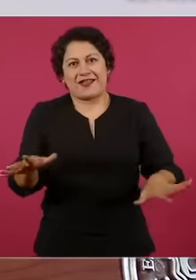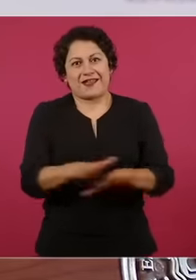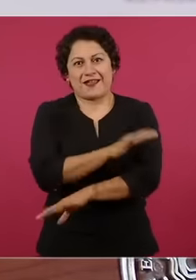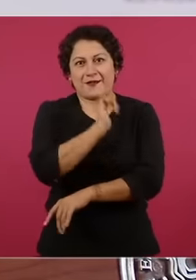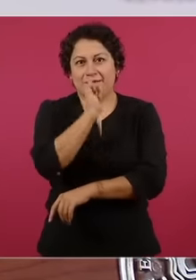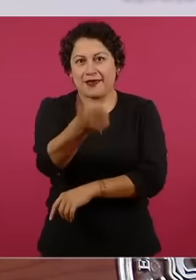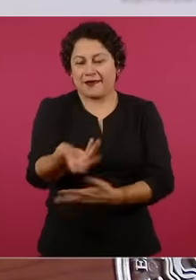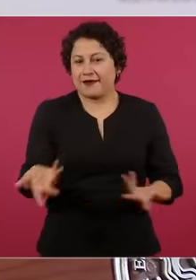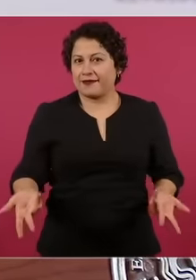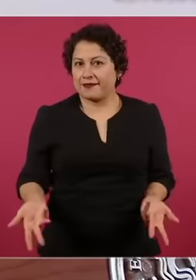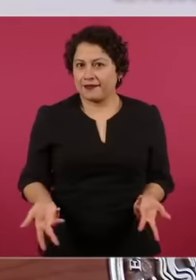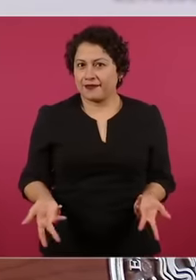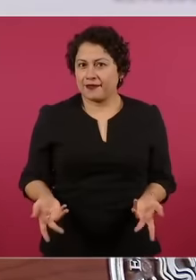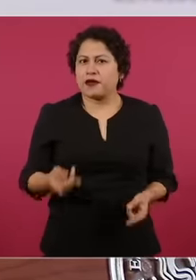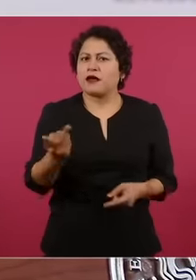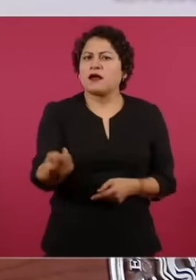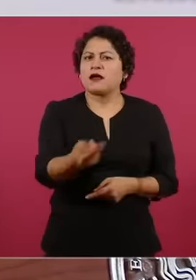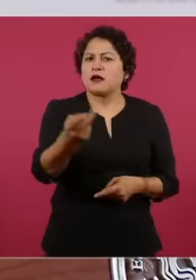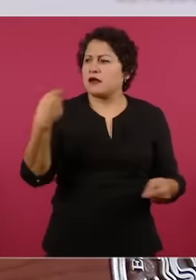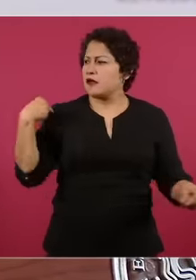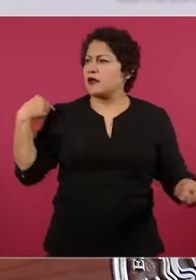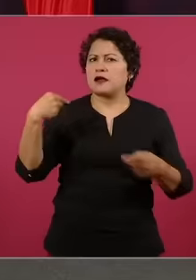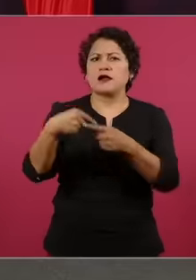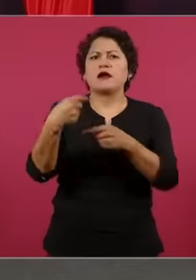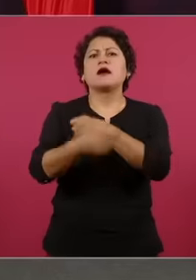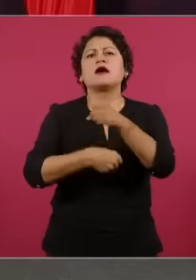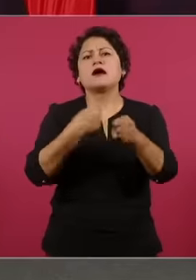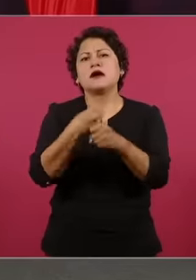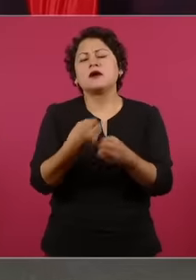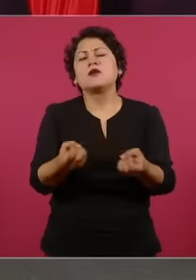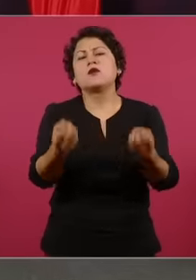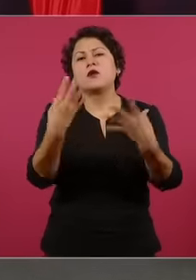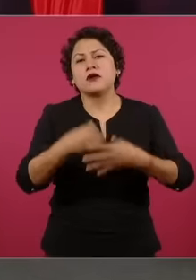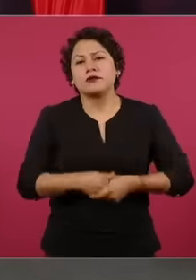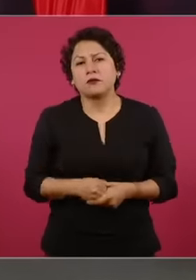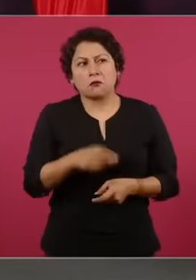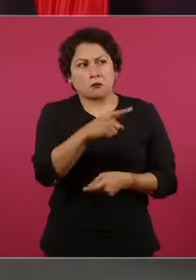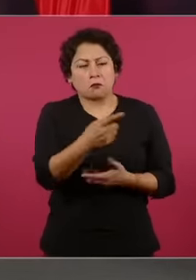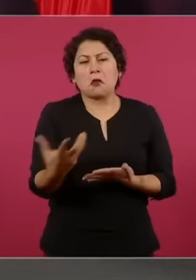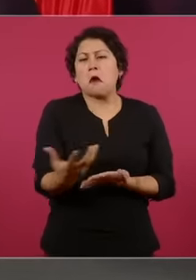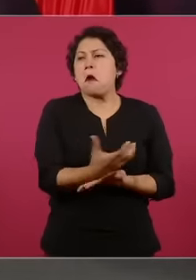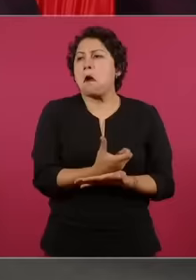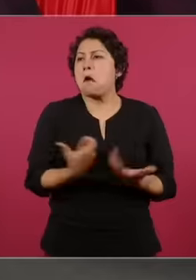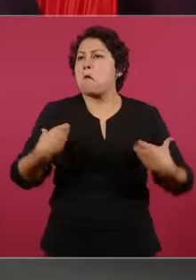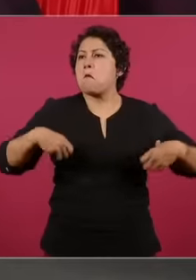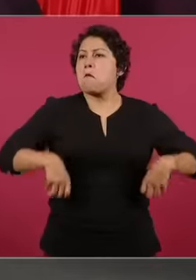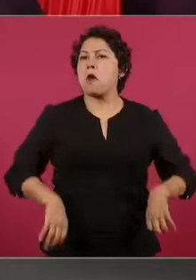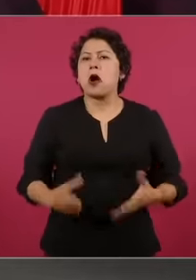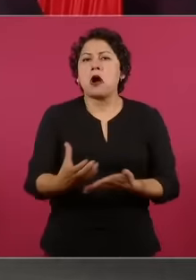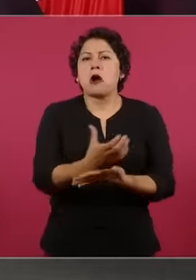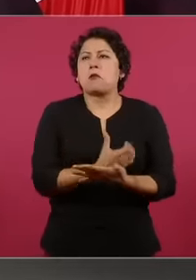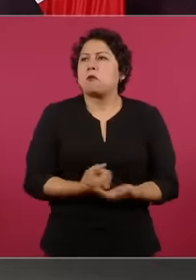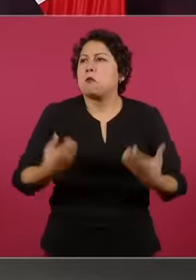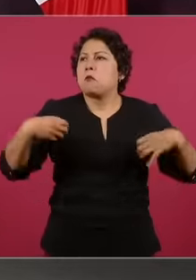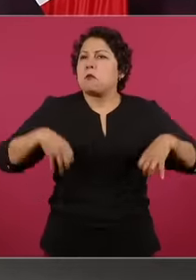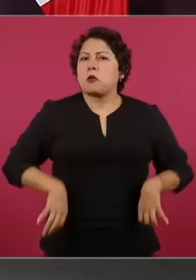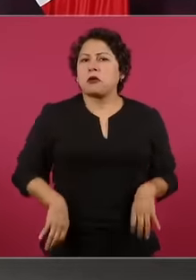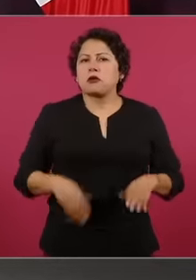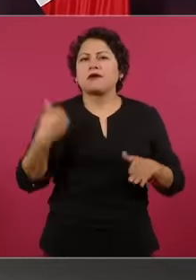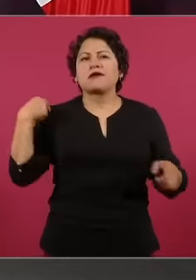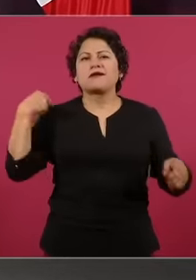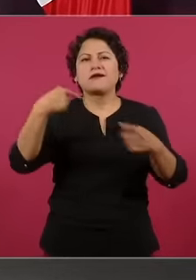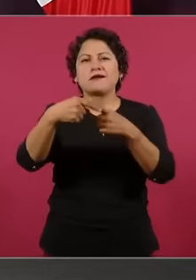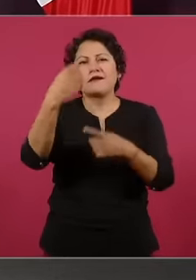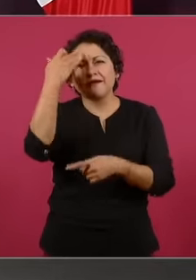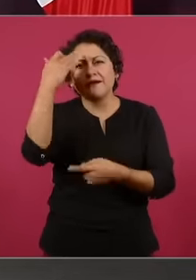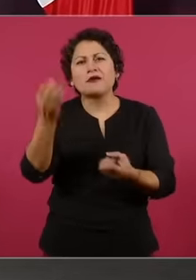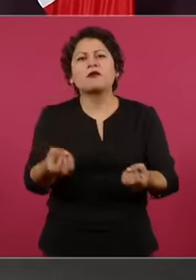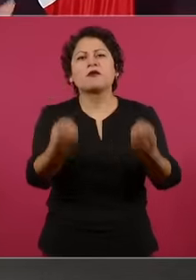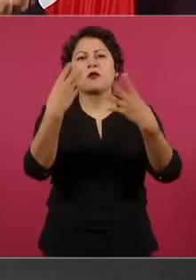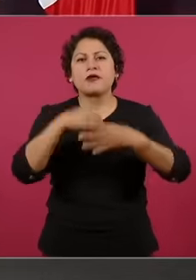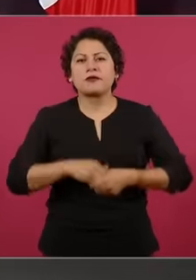receive 30 years